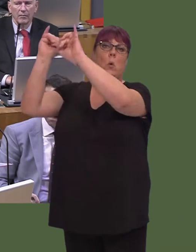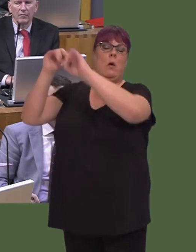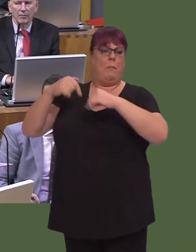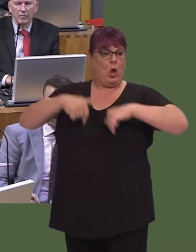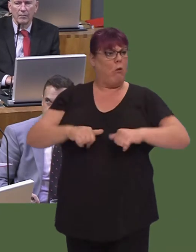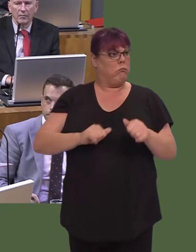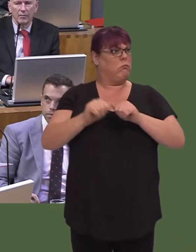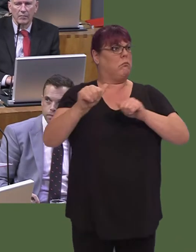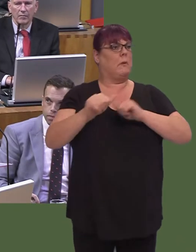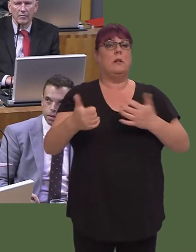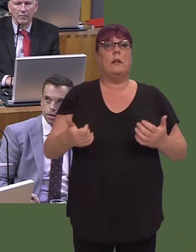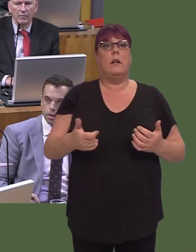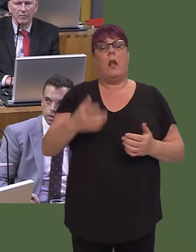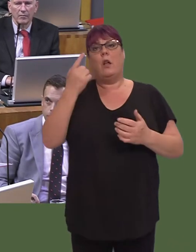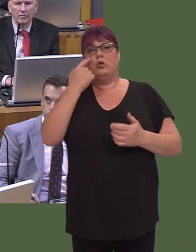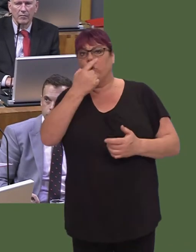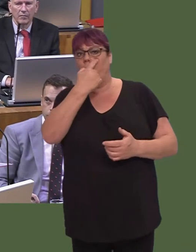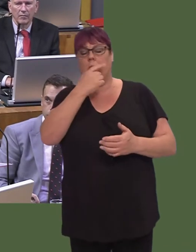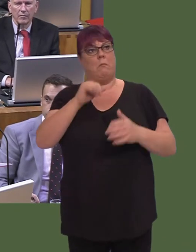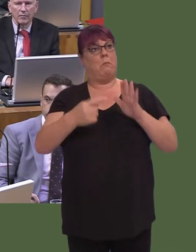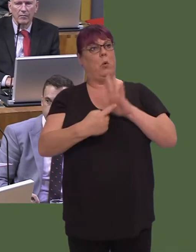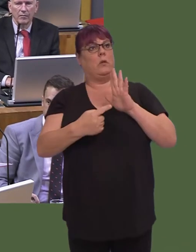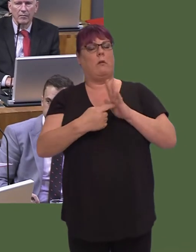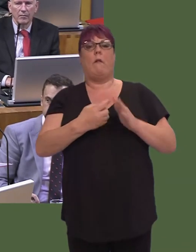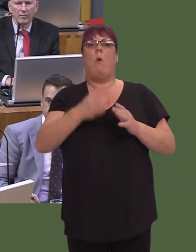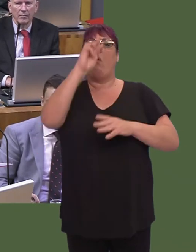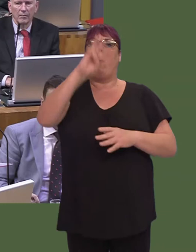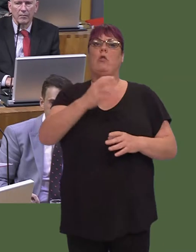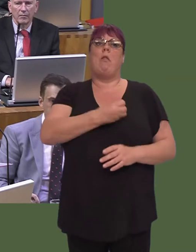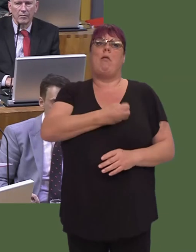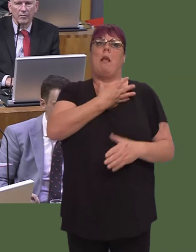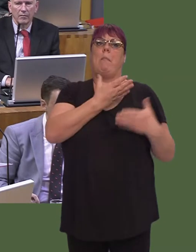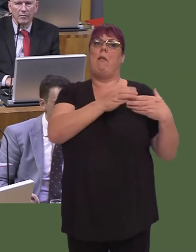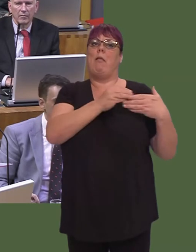it is to have a Welsh Labour-led Government that provides the support to business and